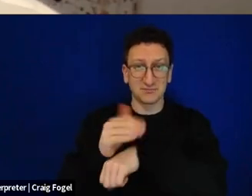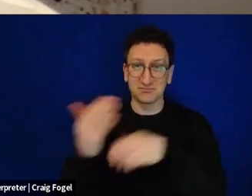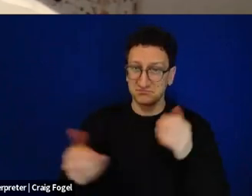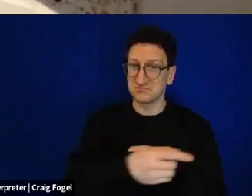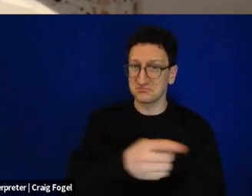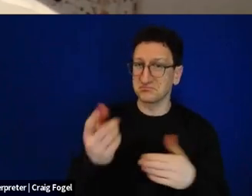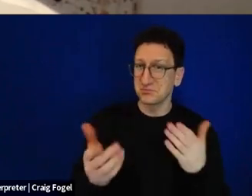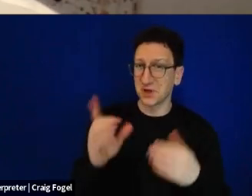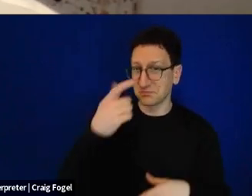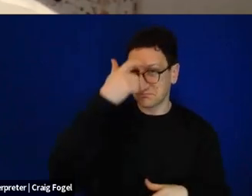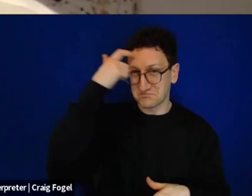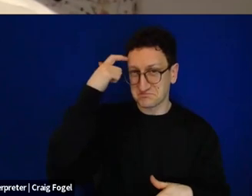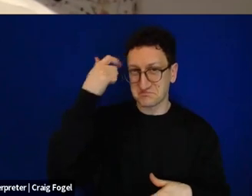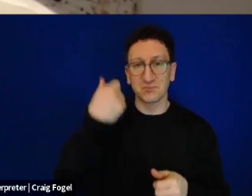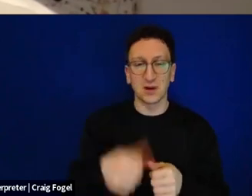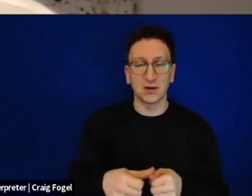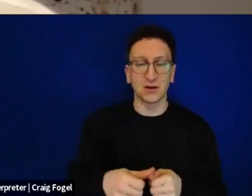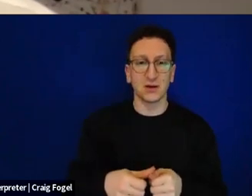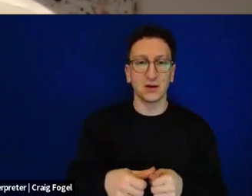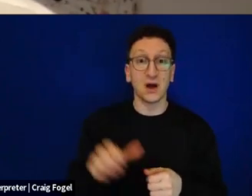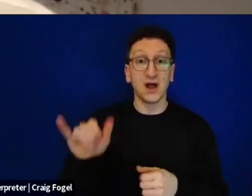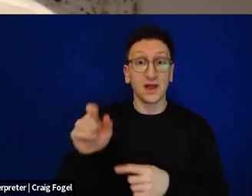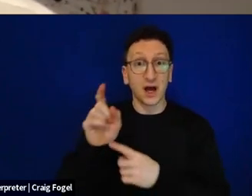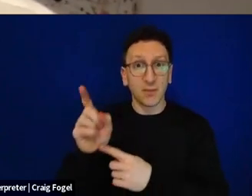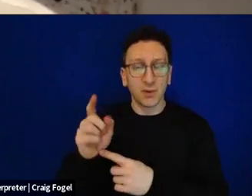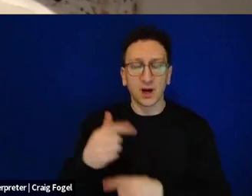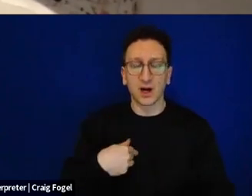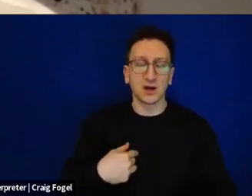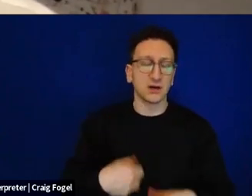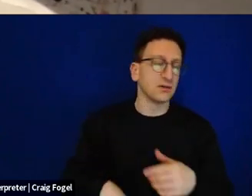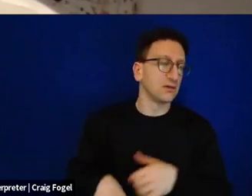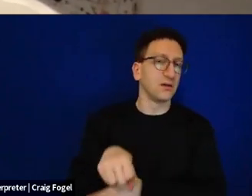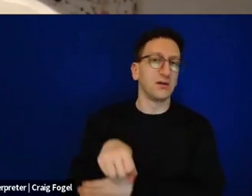And at that moment, I felt how a people who are struggling to celebrate their freedom and to